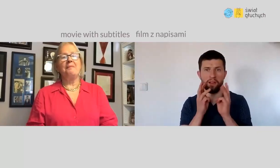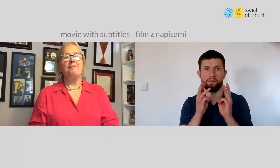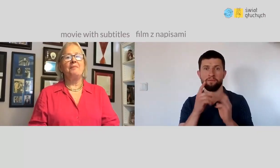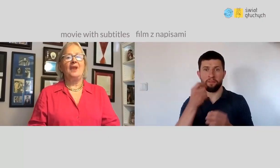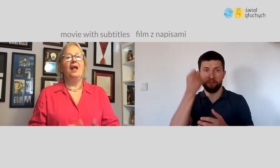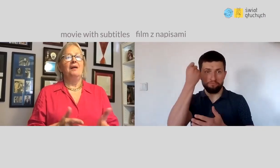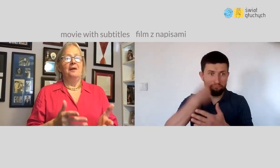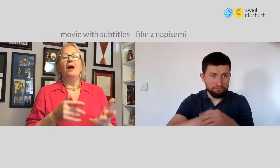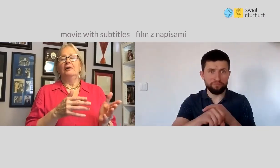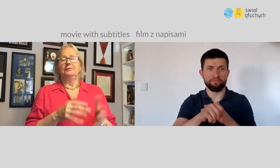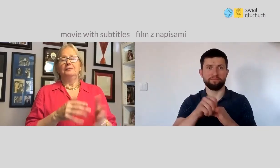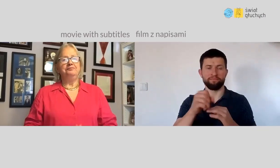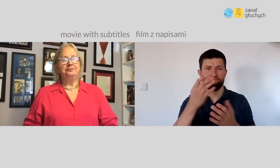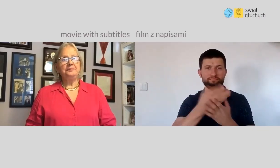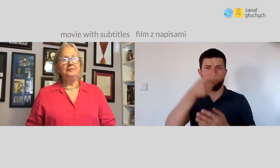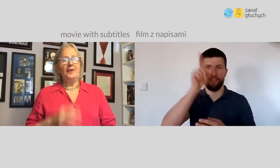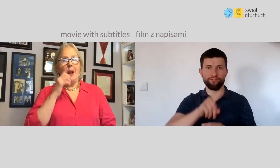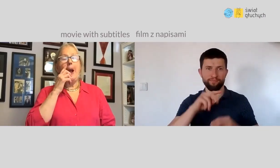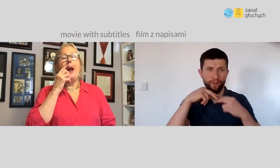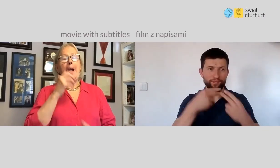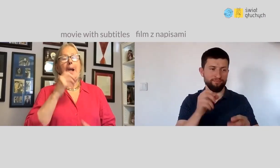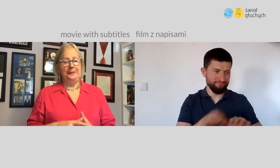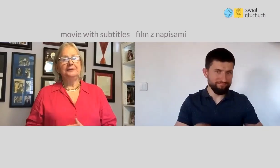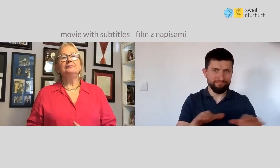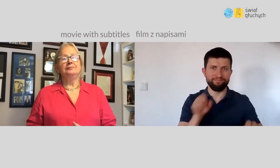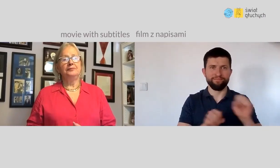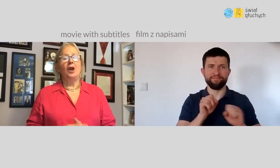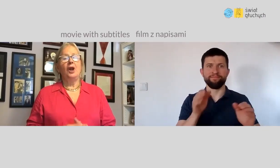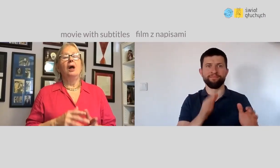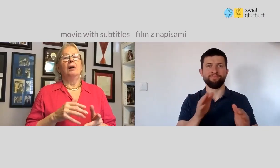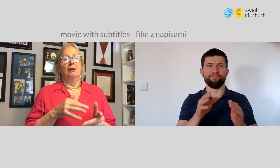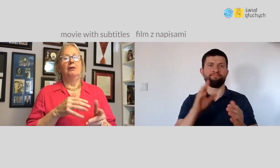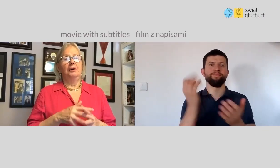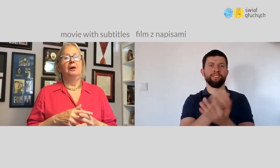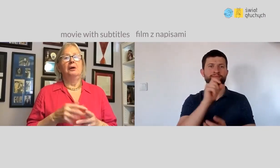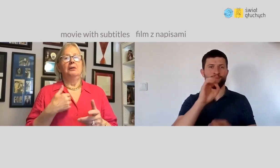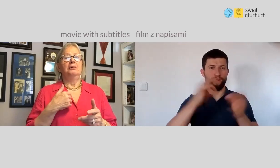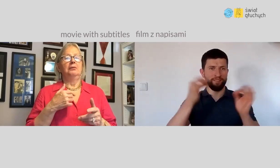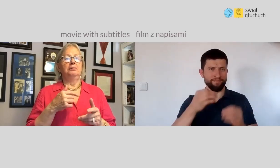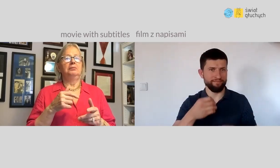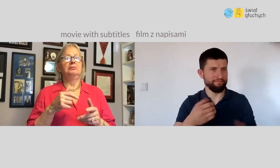Wow, you came back a month after birth for training and you won a gold medal.